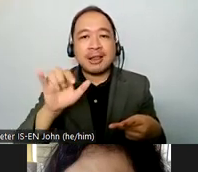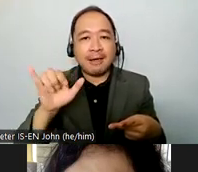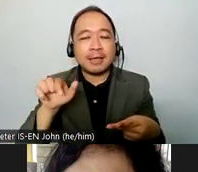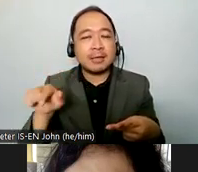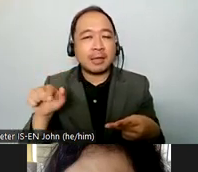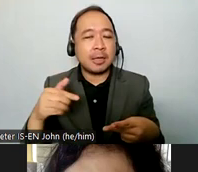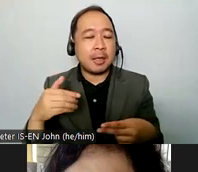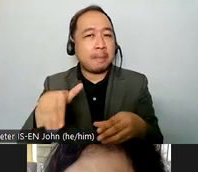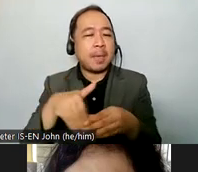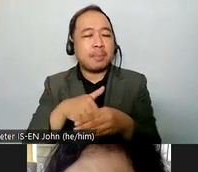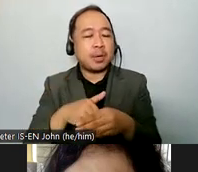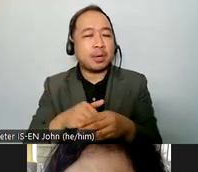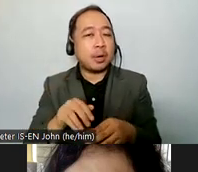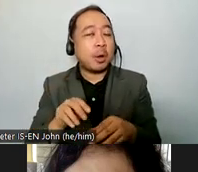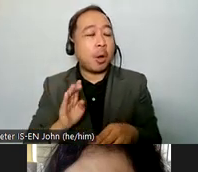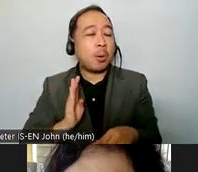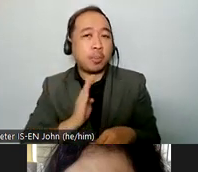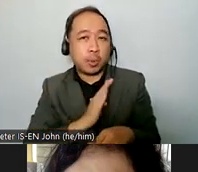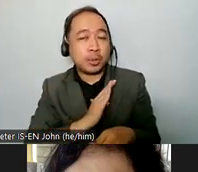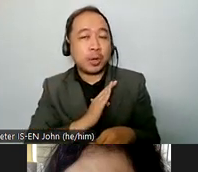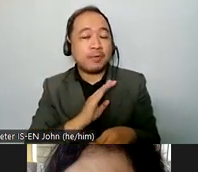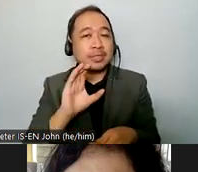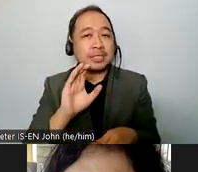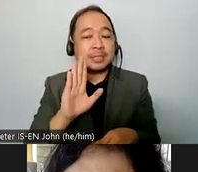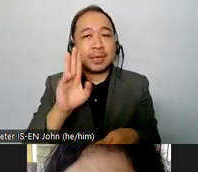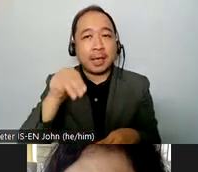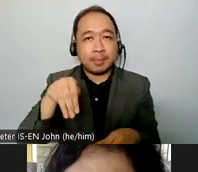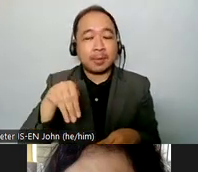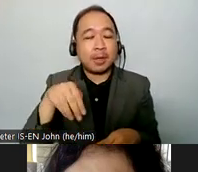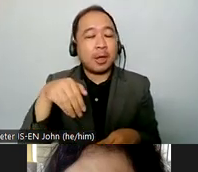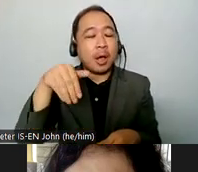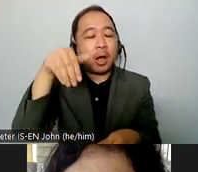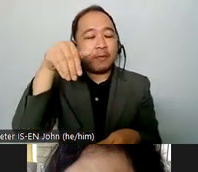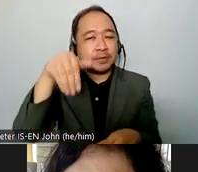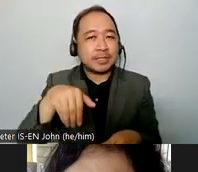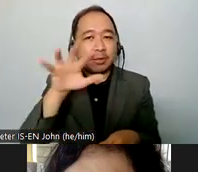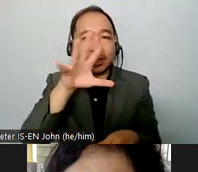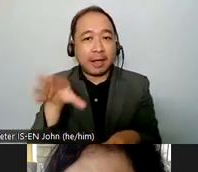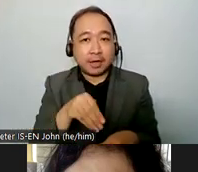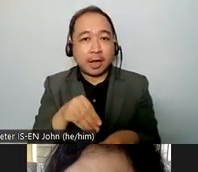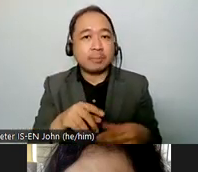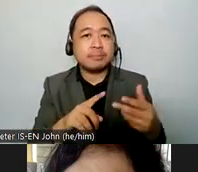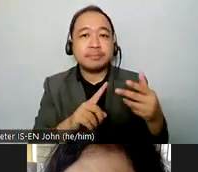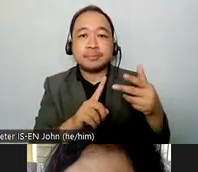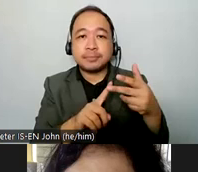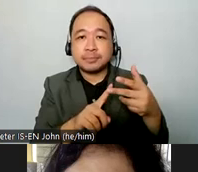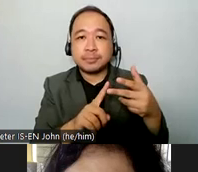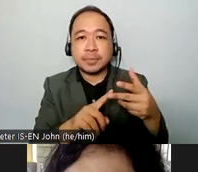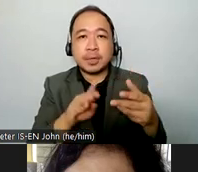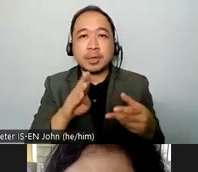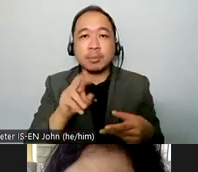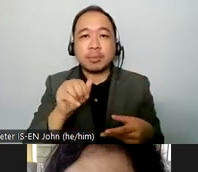the board of cbm for south africa brian russell of peru he's an advocate for inclusive education and